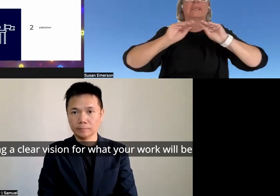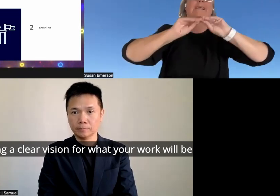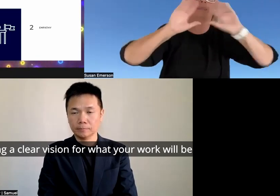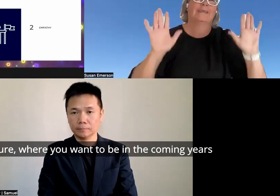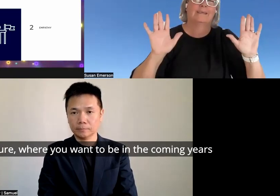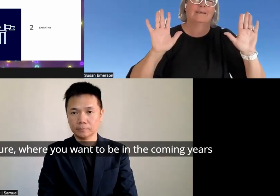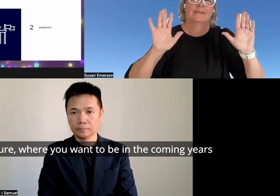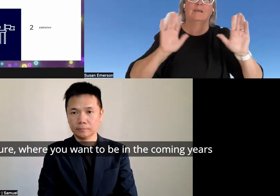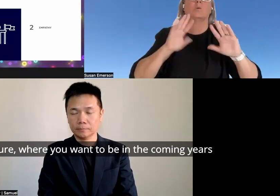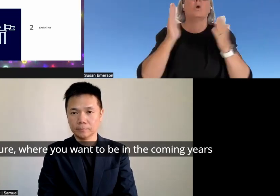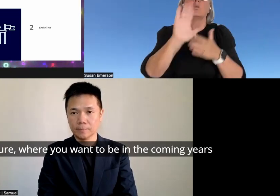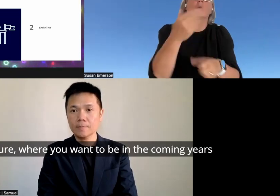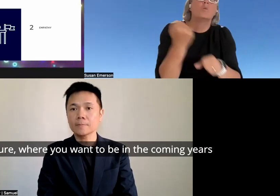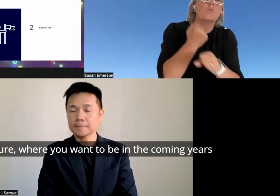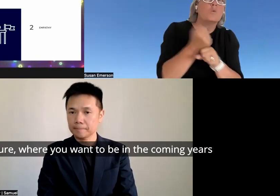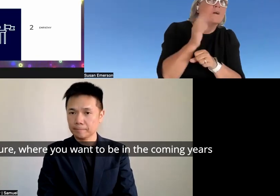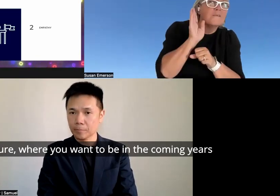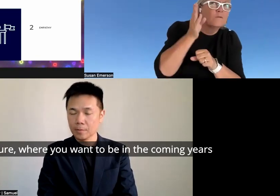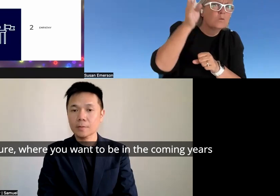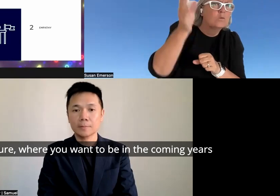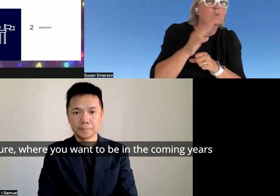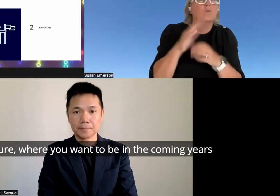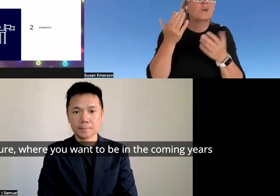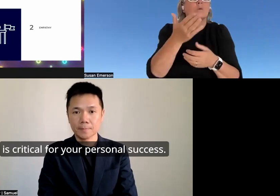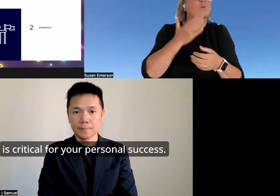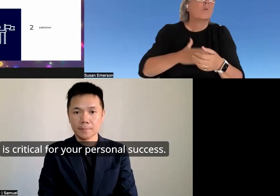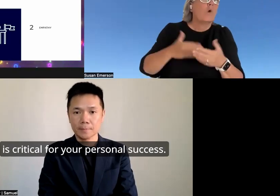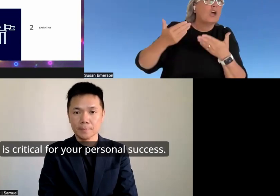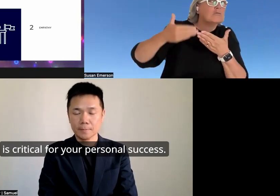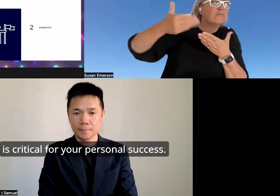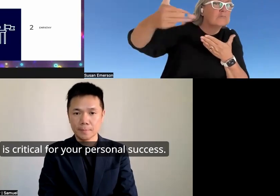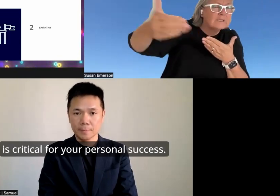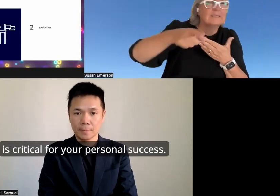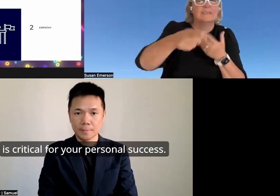will be in the future where you want to be in the coming years is critical for your personal